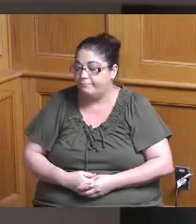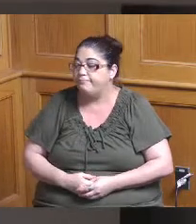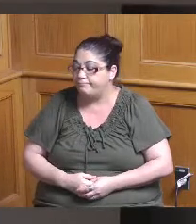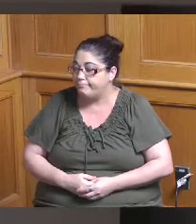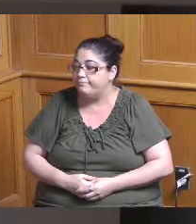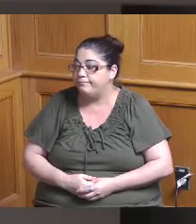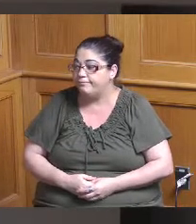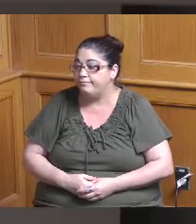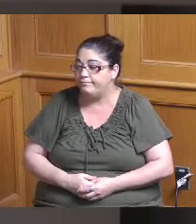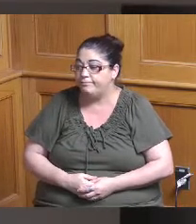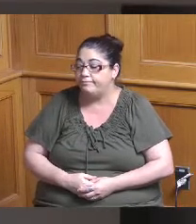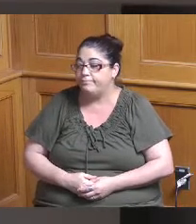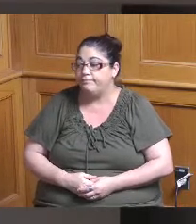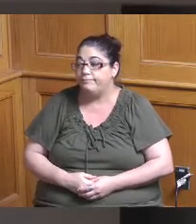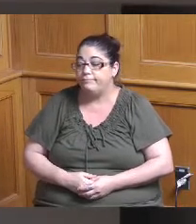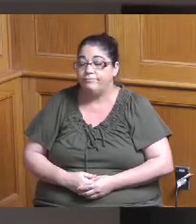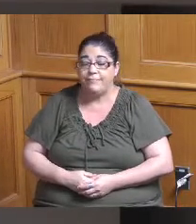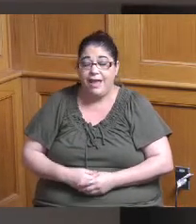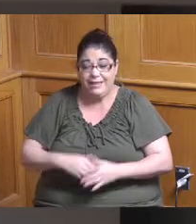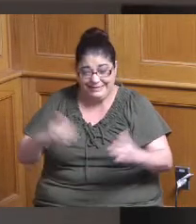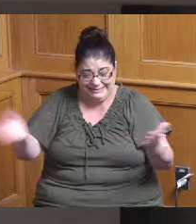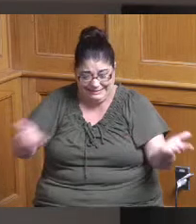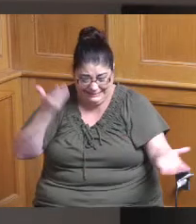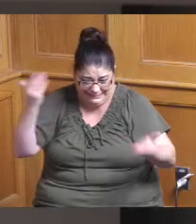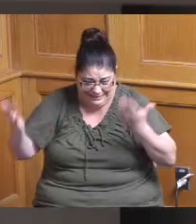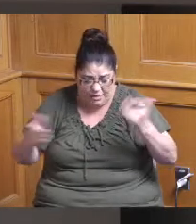and when we were going through all those applications the the review committee ranked